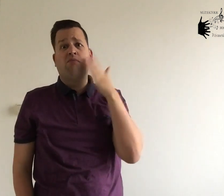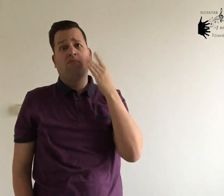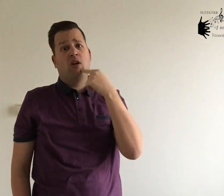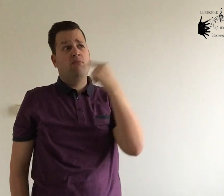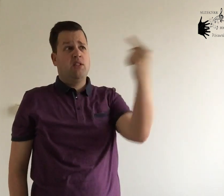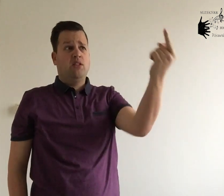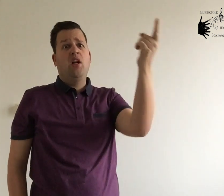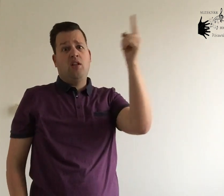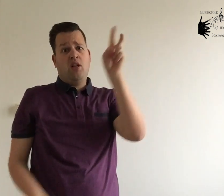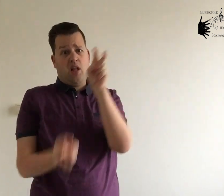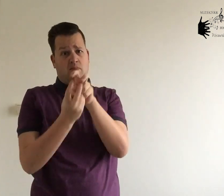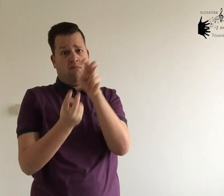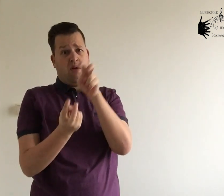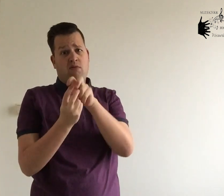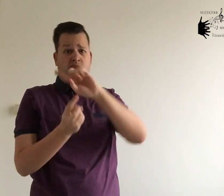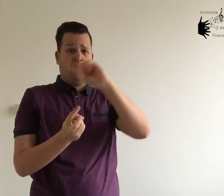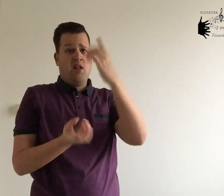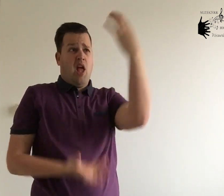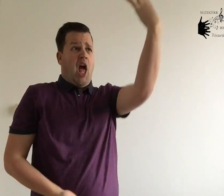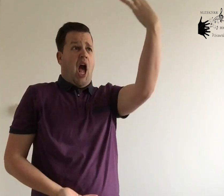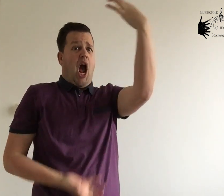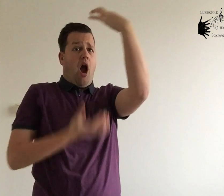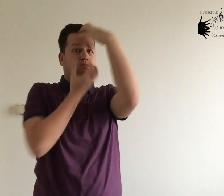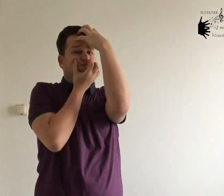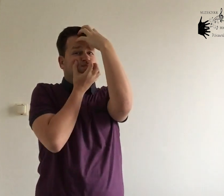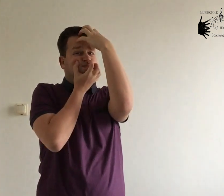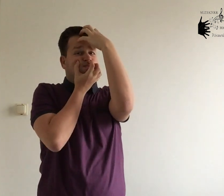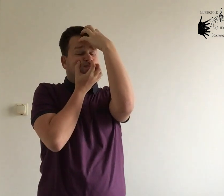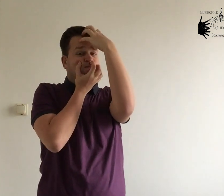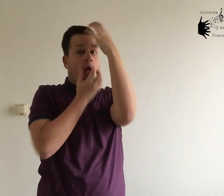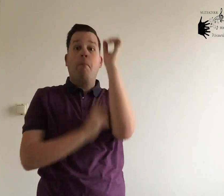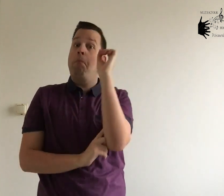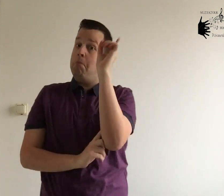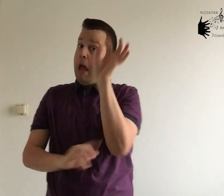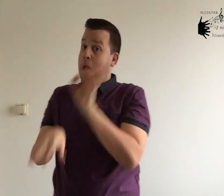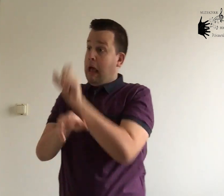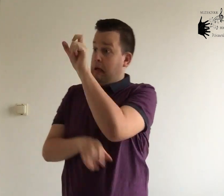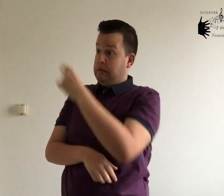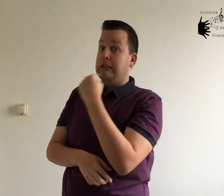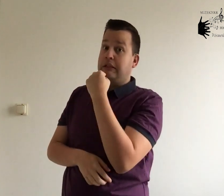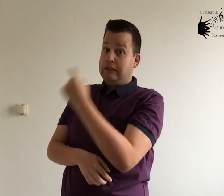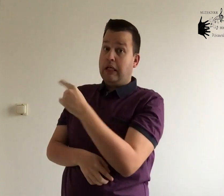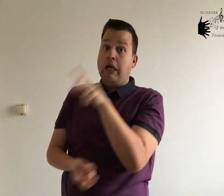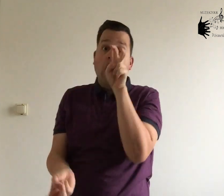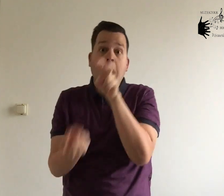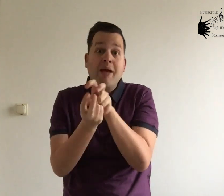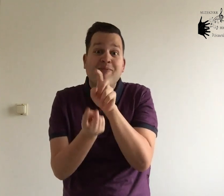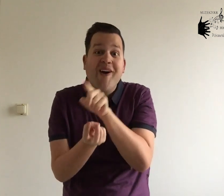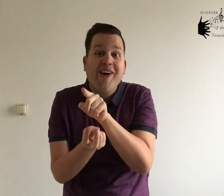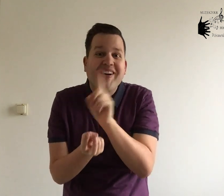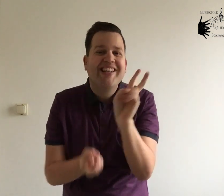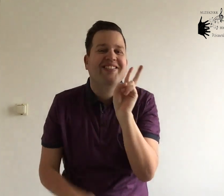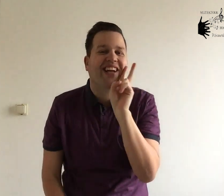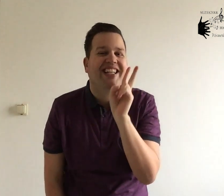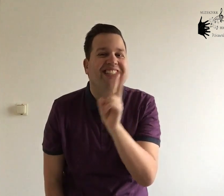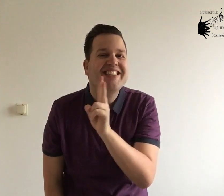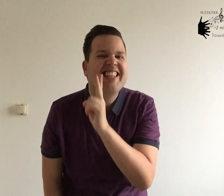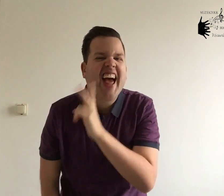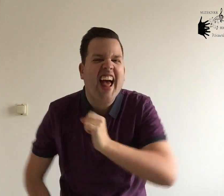Mom says a hippo would eat me up but then Teacher says a hippo is a vegetarian